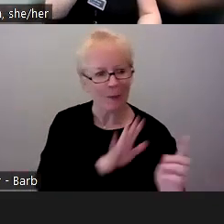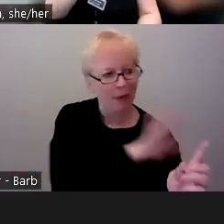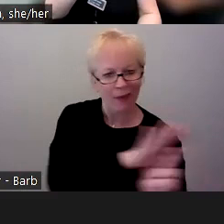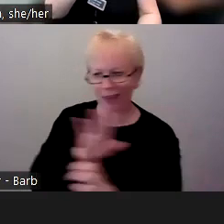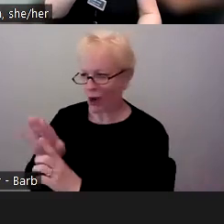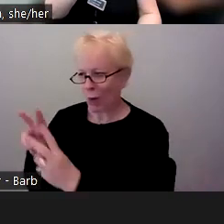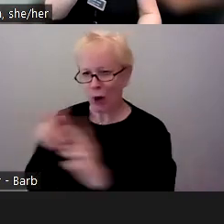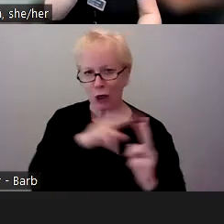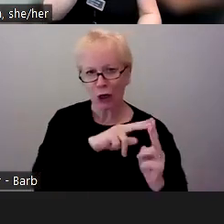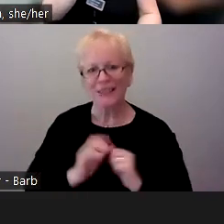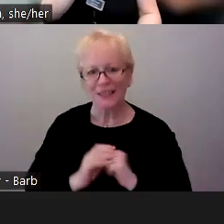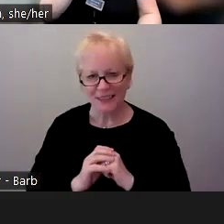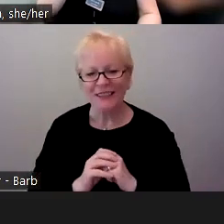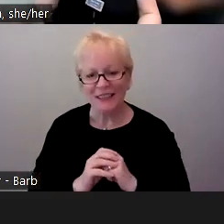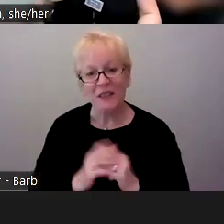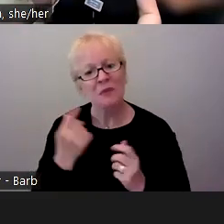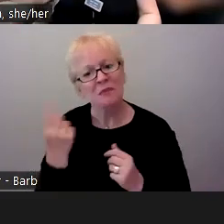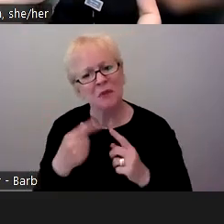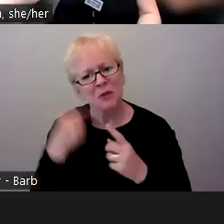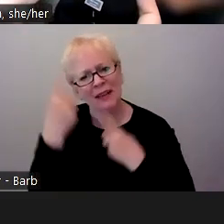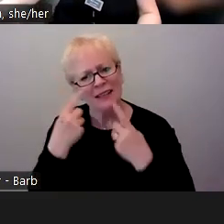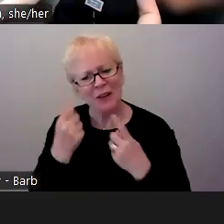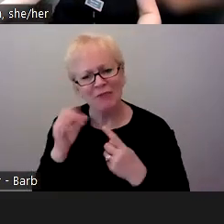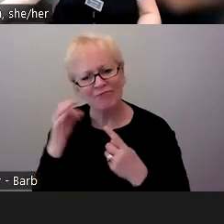So just something to consider if you're thinking about the program, maybe there's someone you